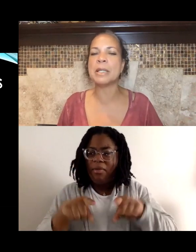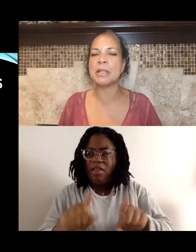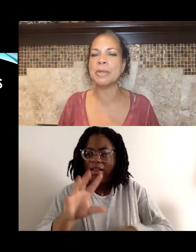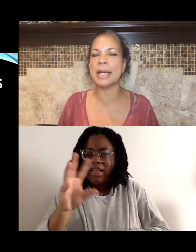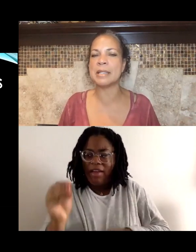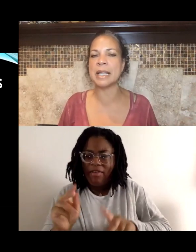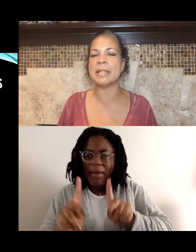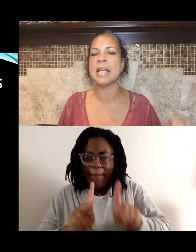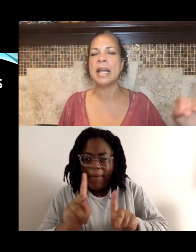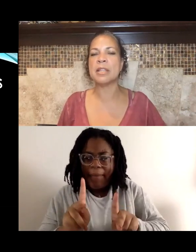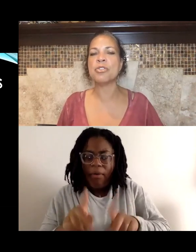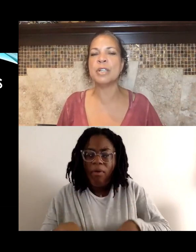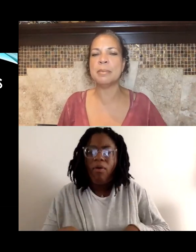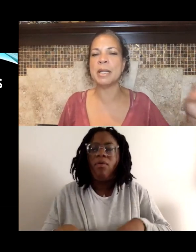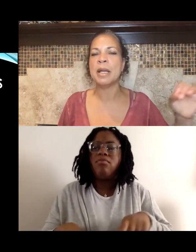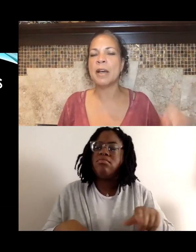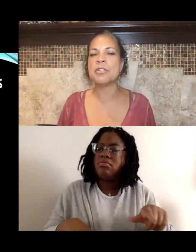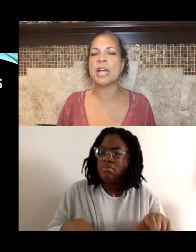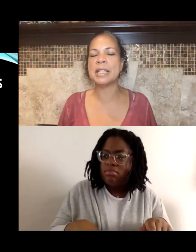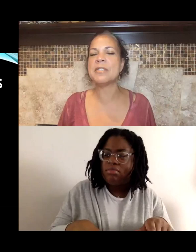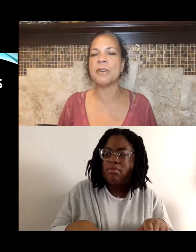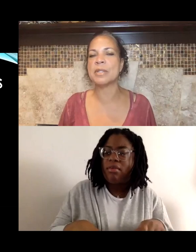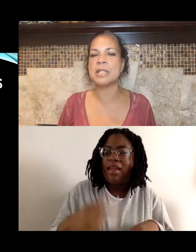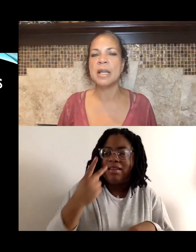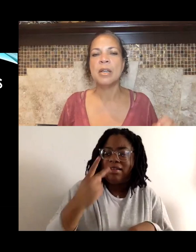in the United States and the treatment of Chinese folks,